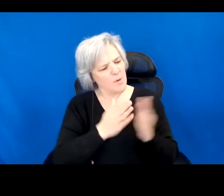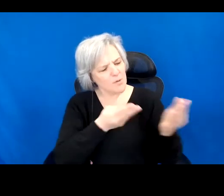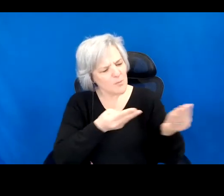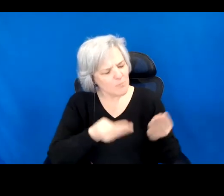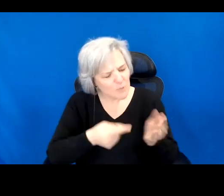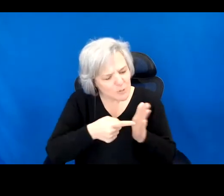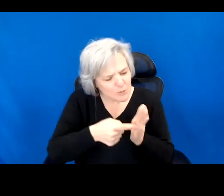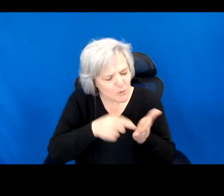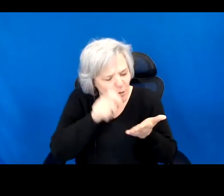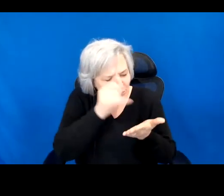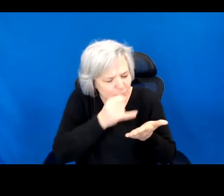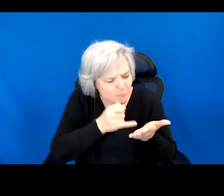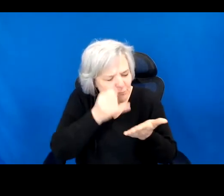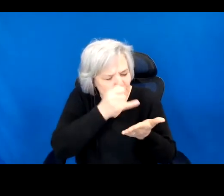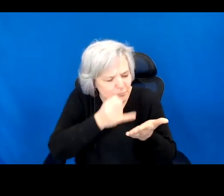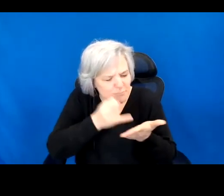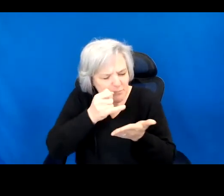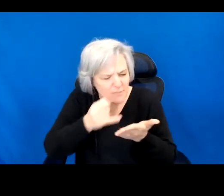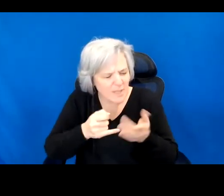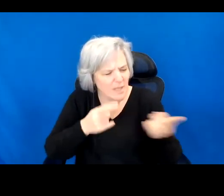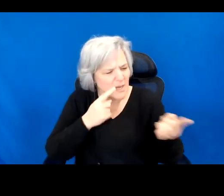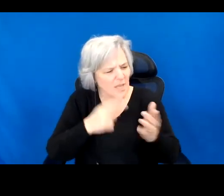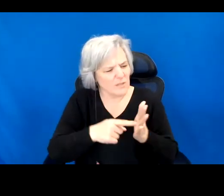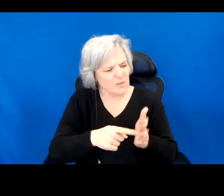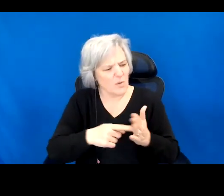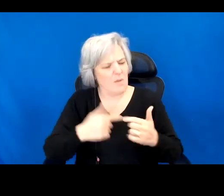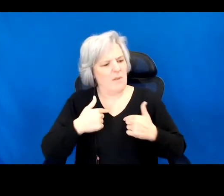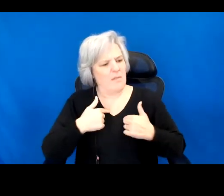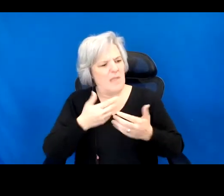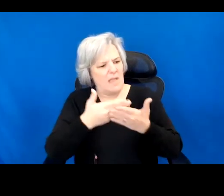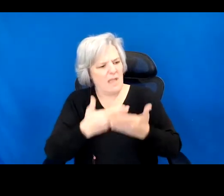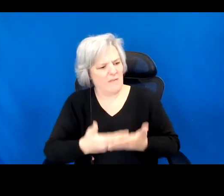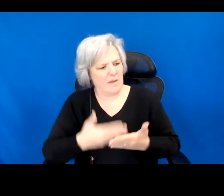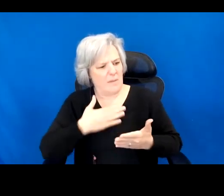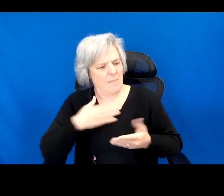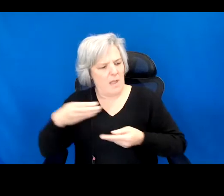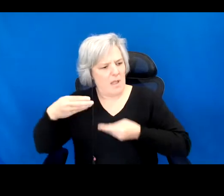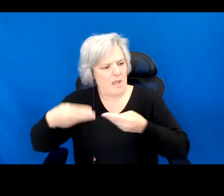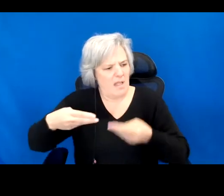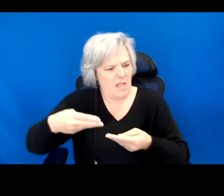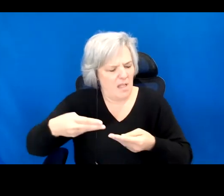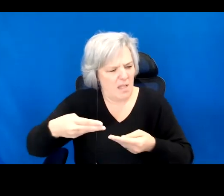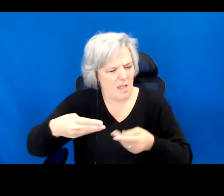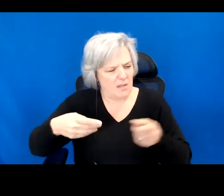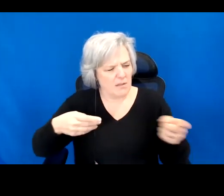me as I witness the evidence of my progeny, doing and making things in a world beyond